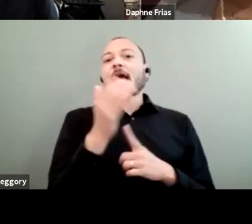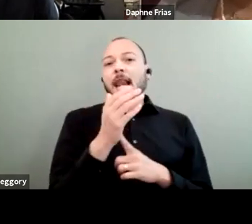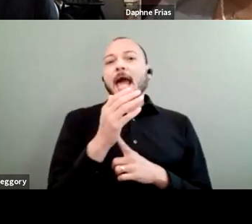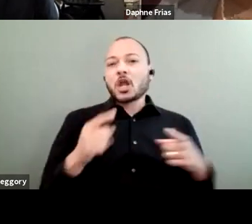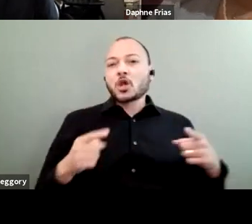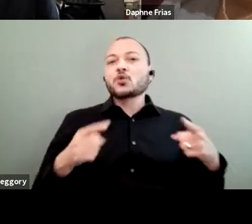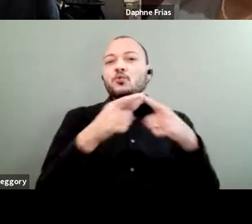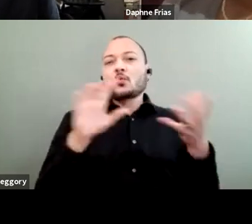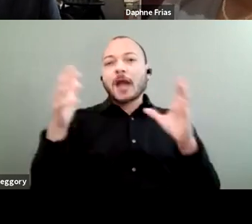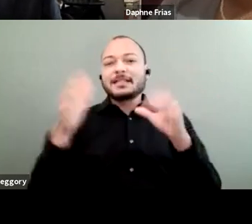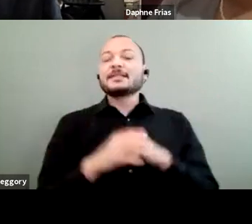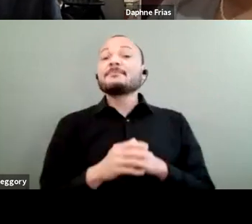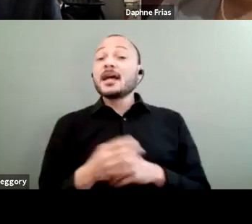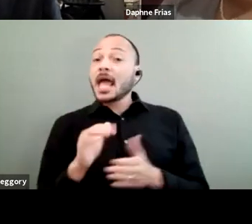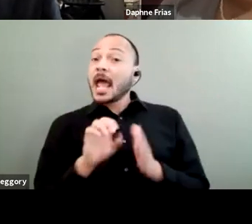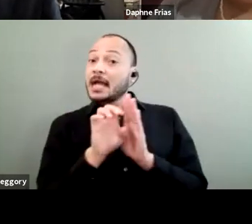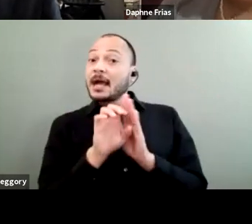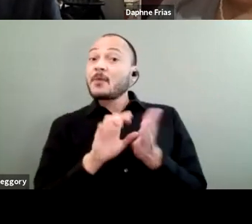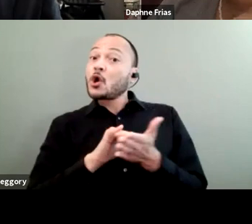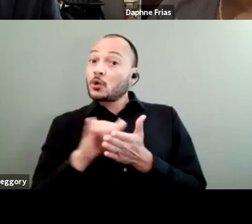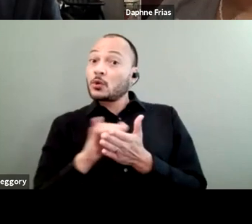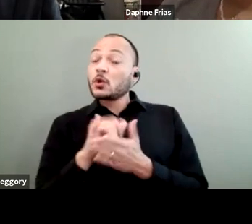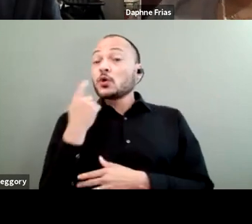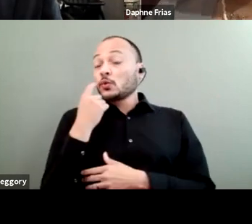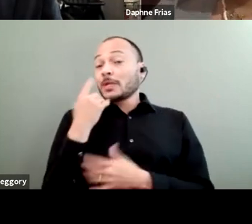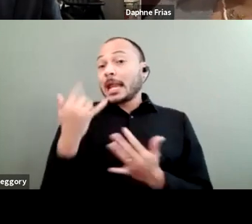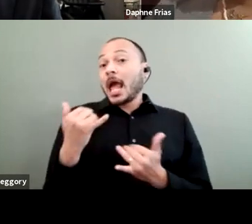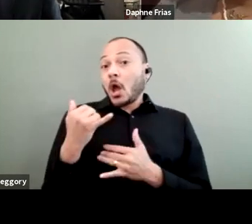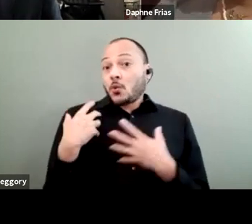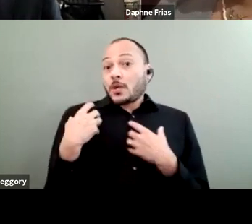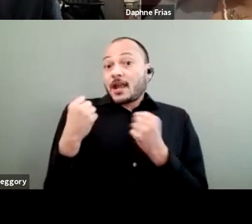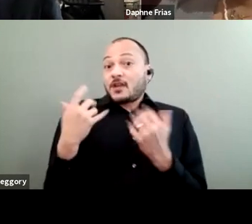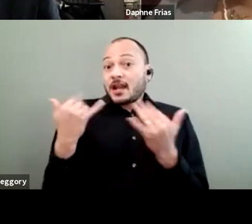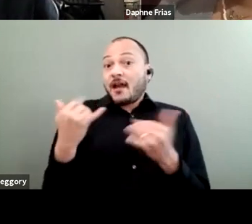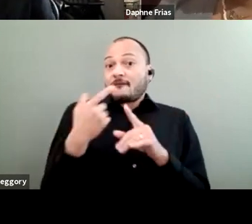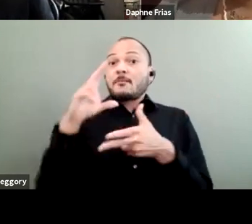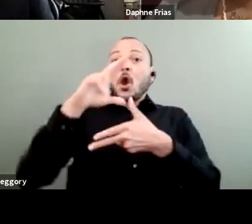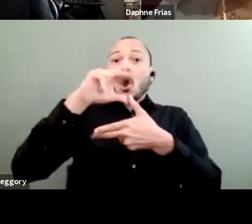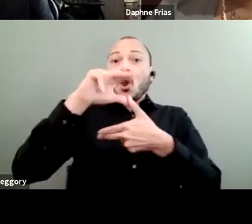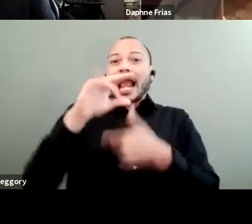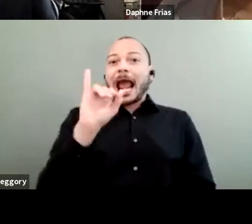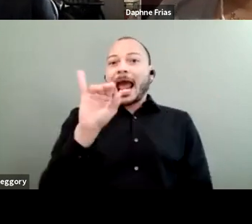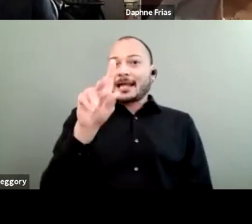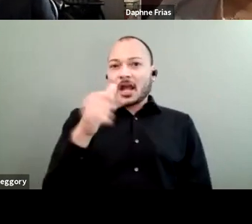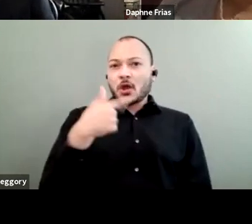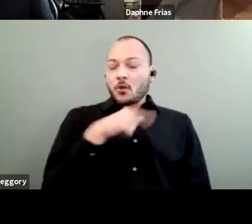is just coming off of recovering from Hurricane Ida, where we experienced a historic flooding.